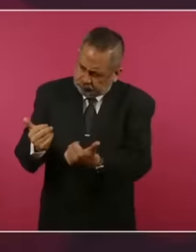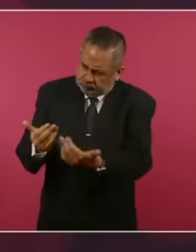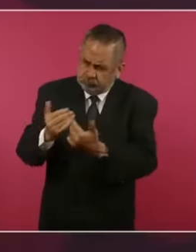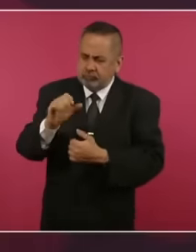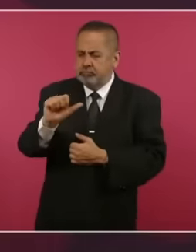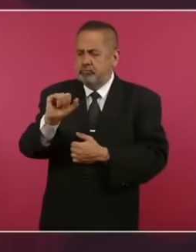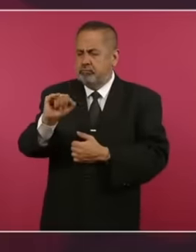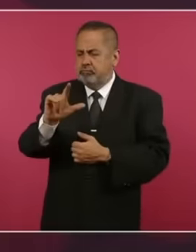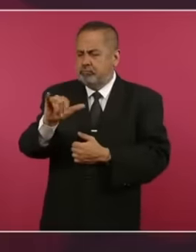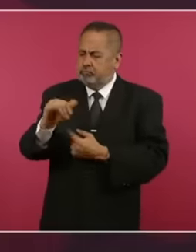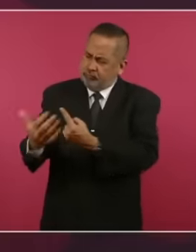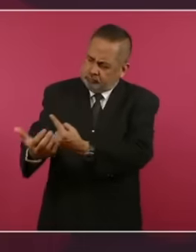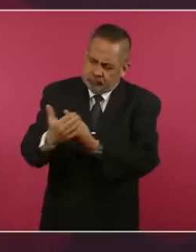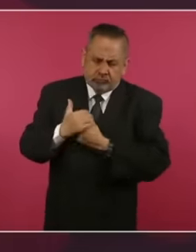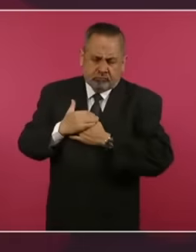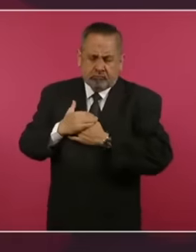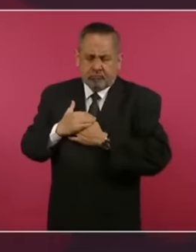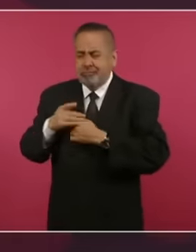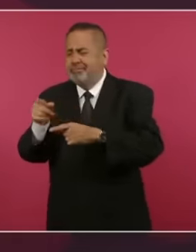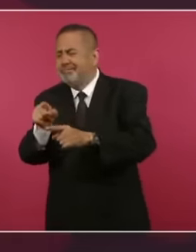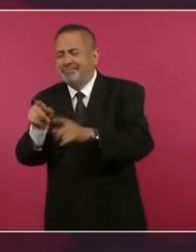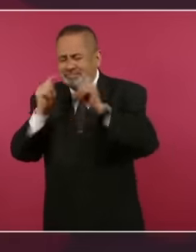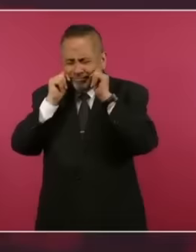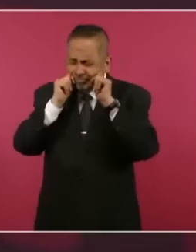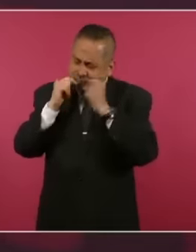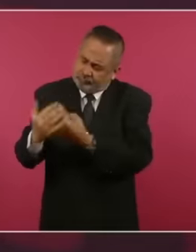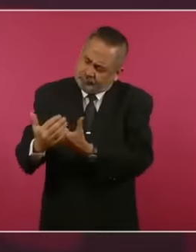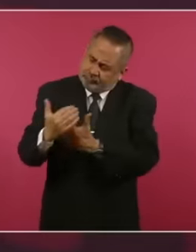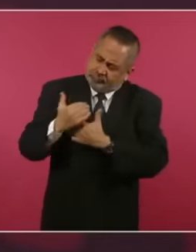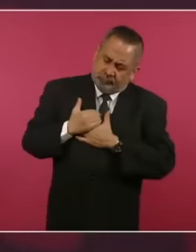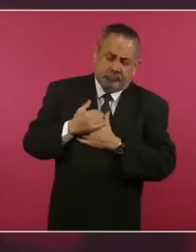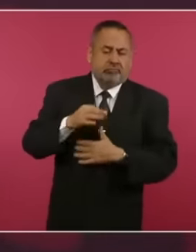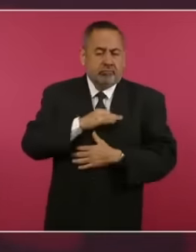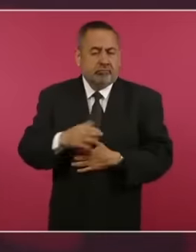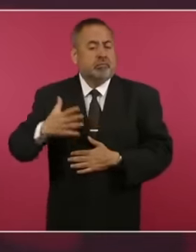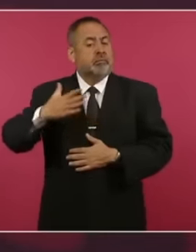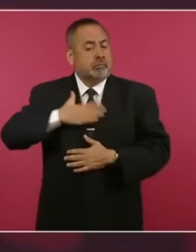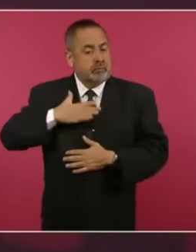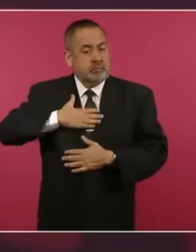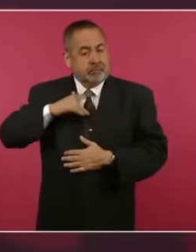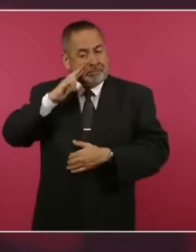nature of the accusation, it is up to us as a country to determine if